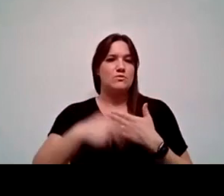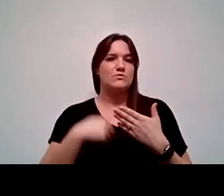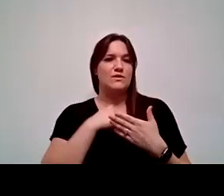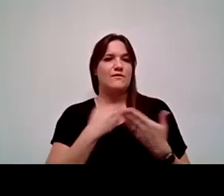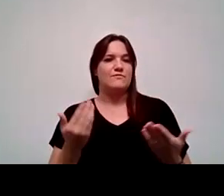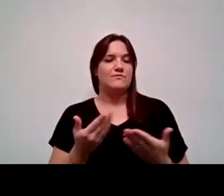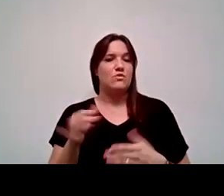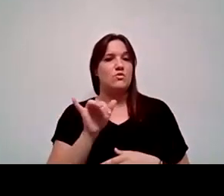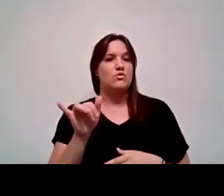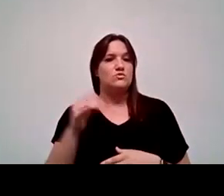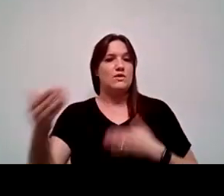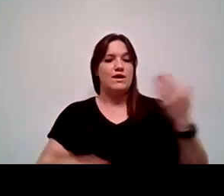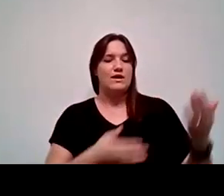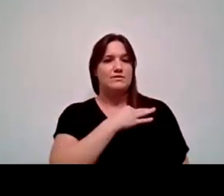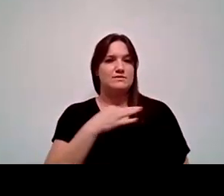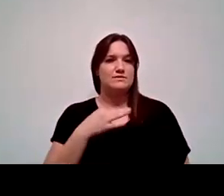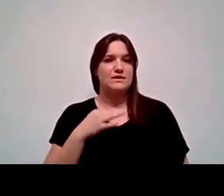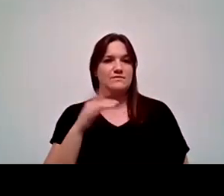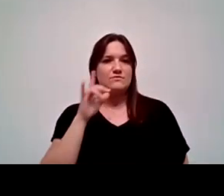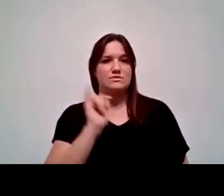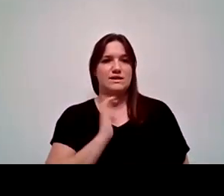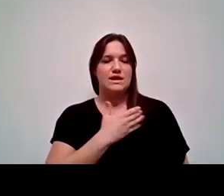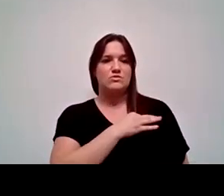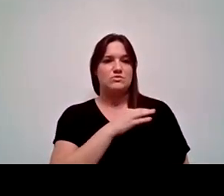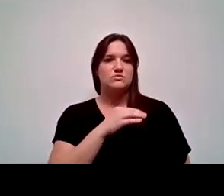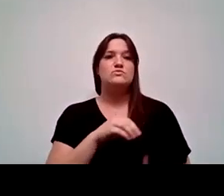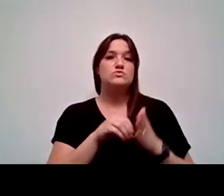We're also hiring staff that looks like our students. Slowly but surely,